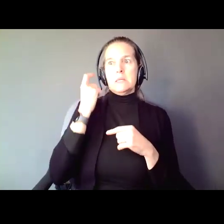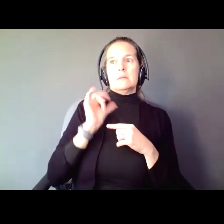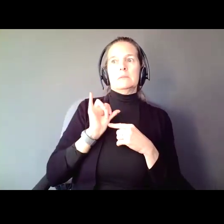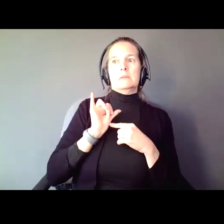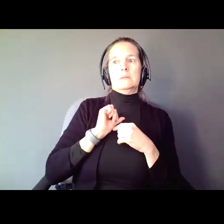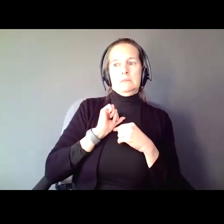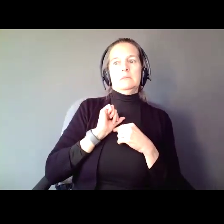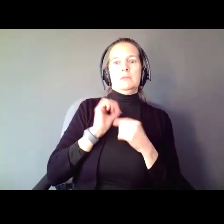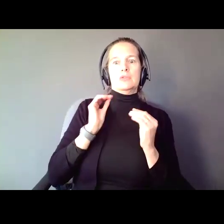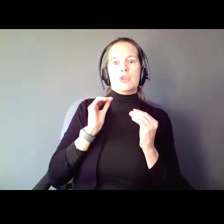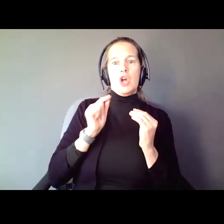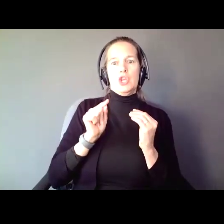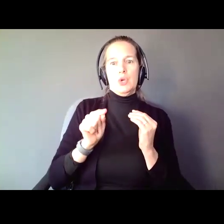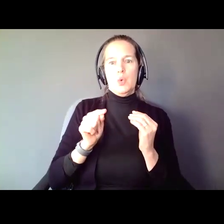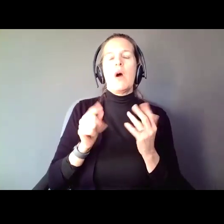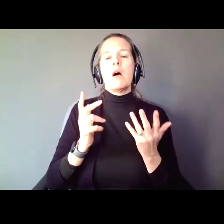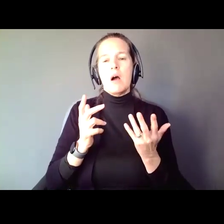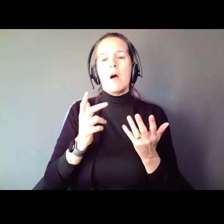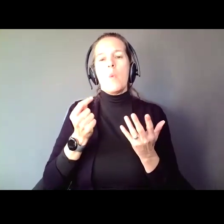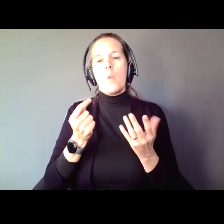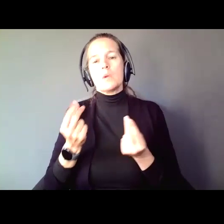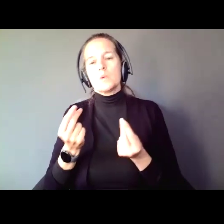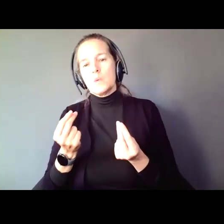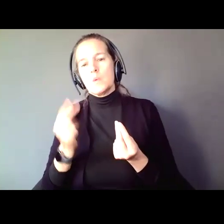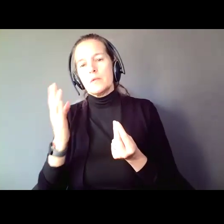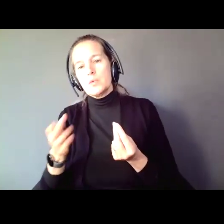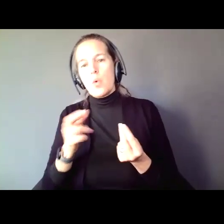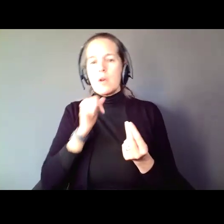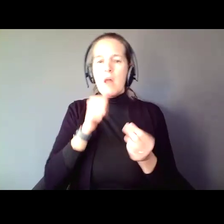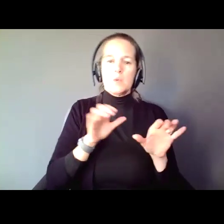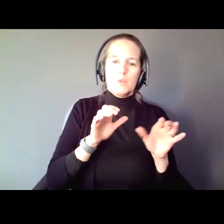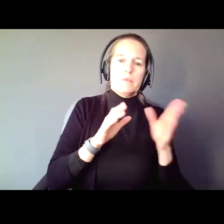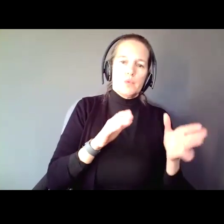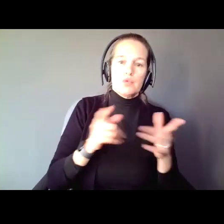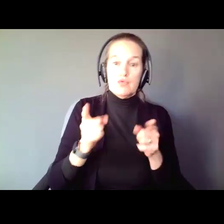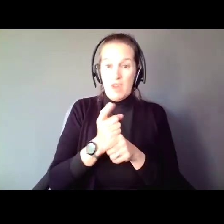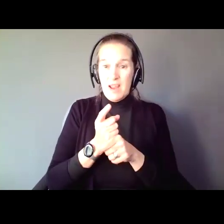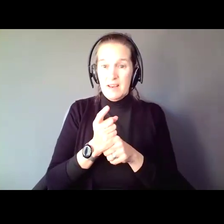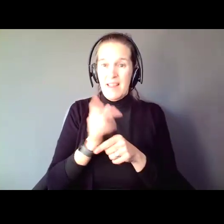you what to do and what not to do in the future. They shaped you. Our mistakes make us who we are.